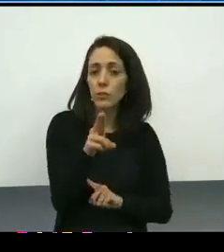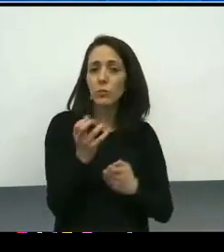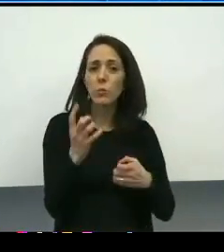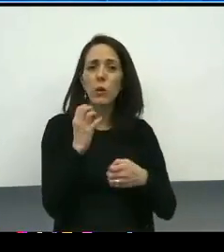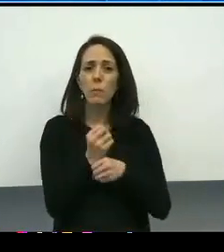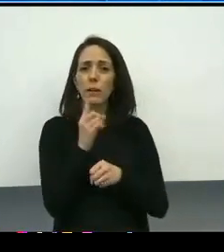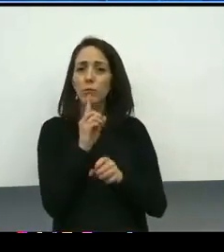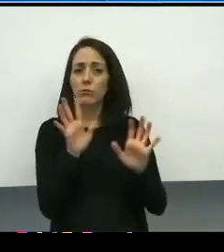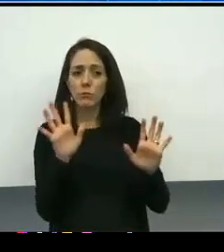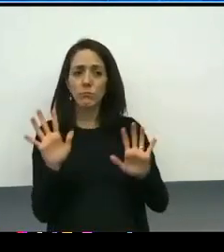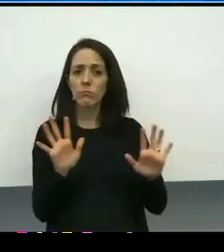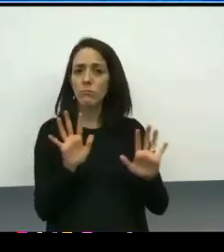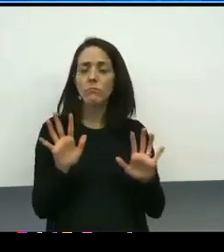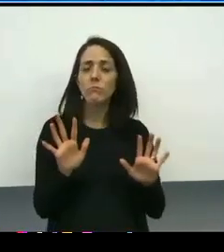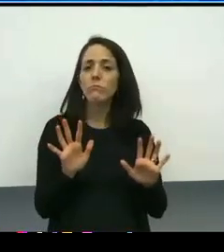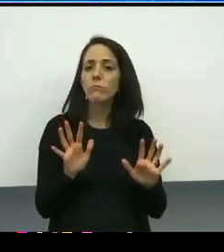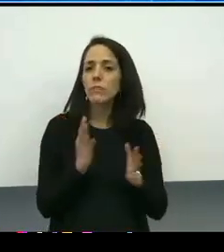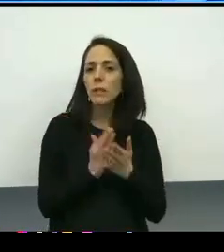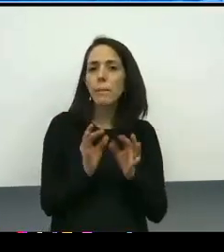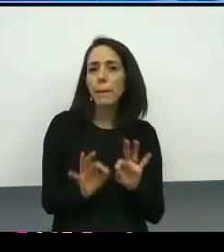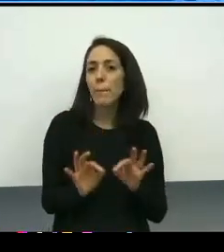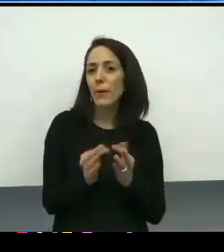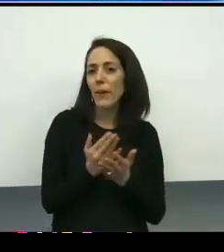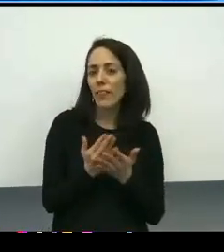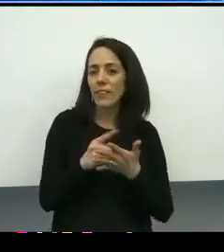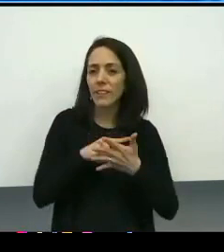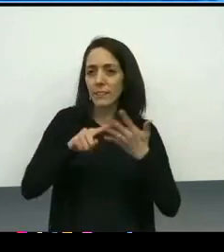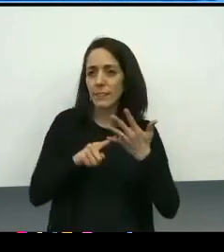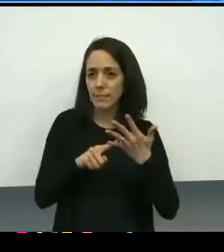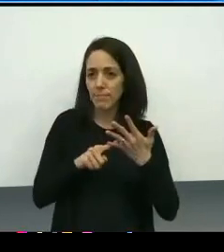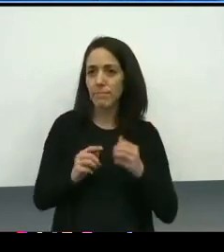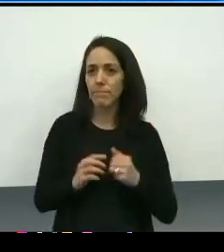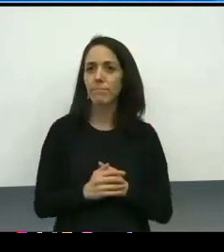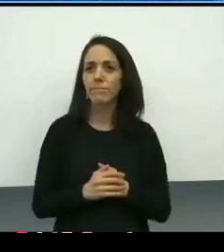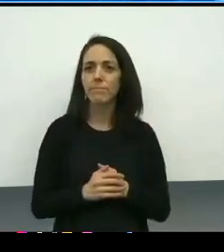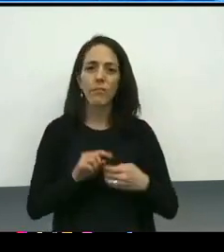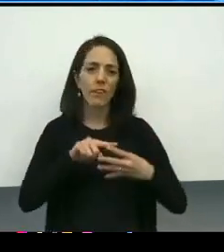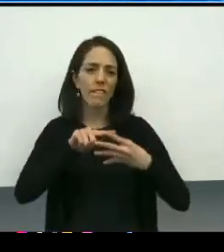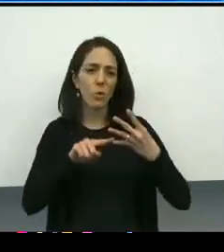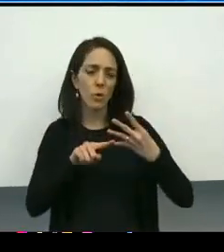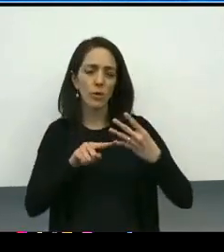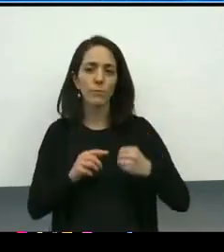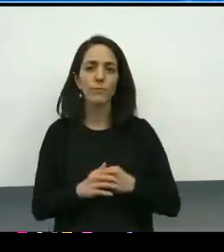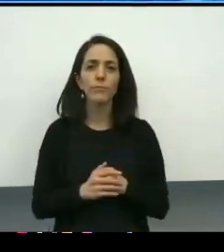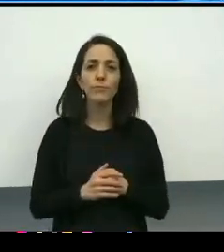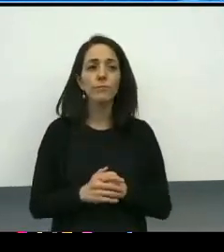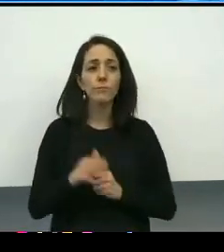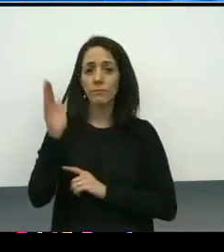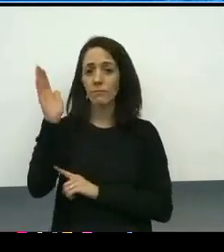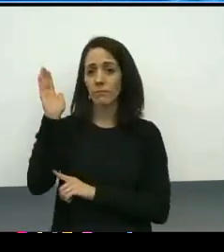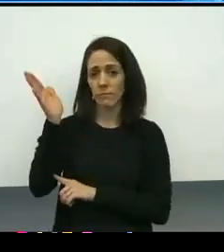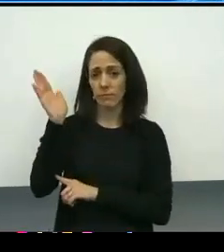just a few takeaways. We have been doing many trauma-informed lectures for our oversight members.